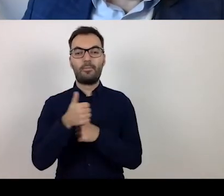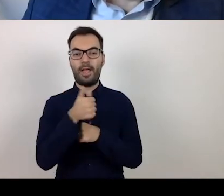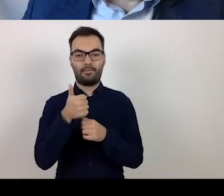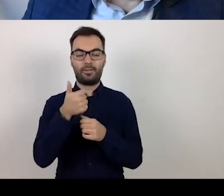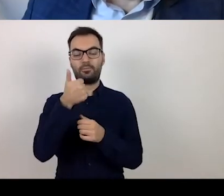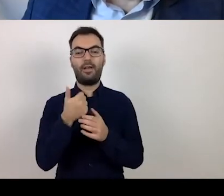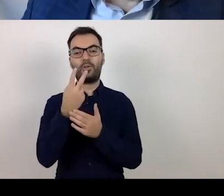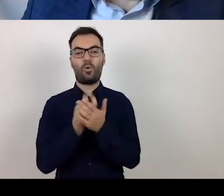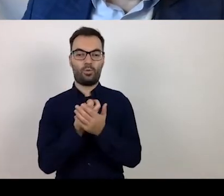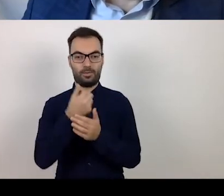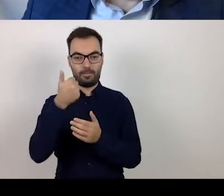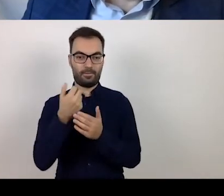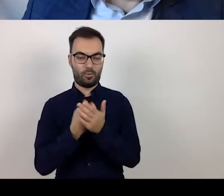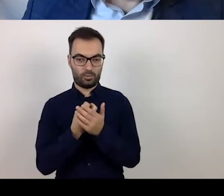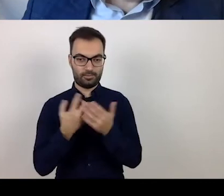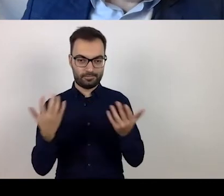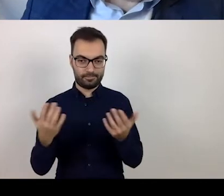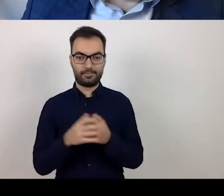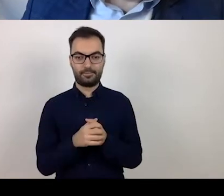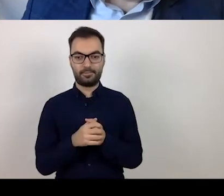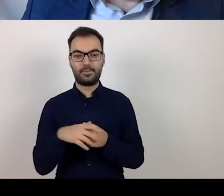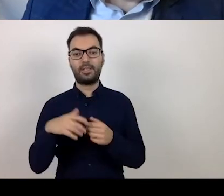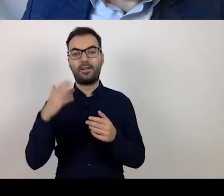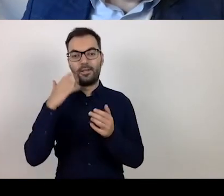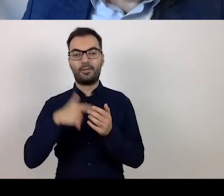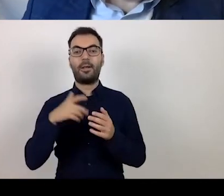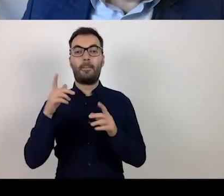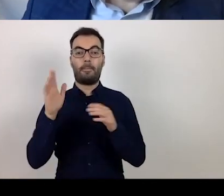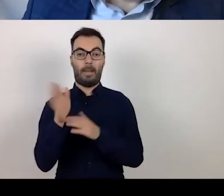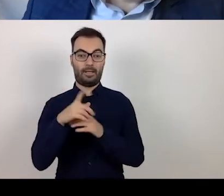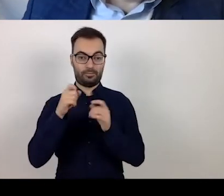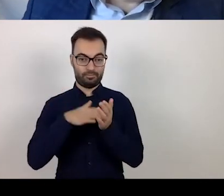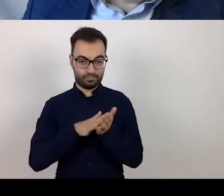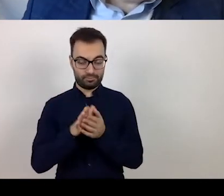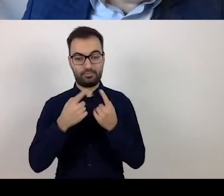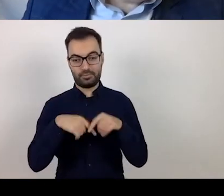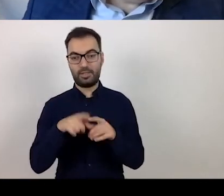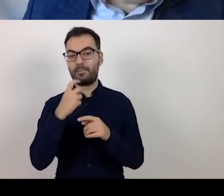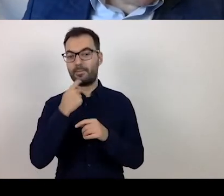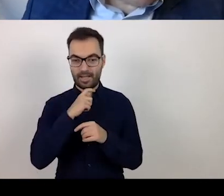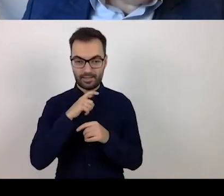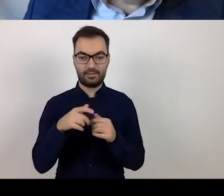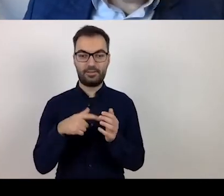Although they were implemented in March and April this year.